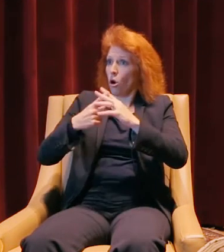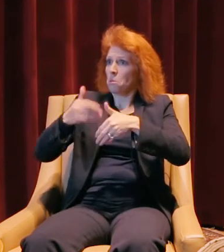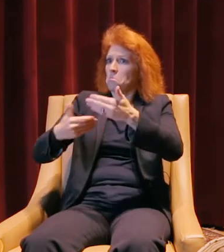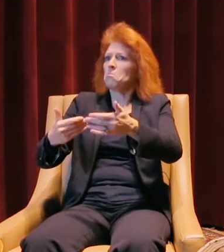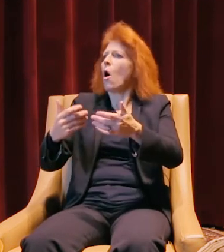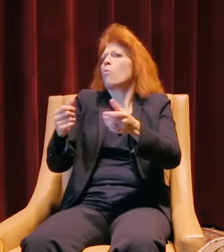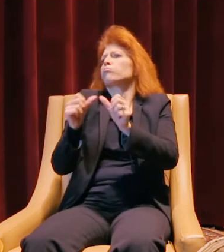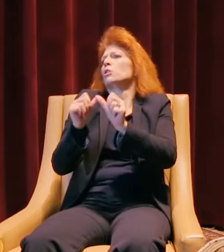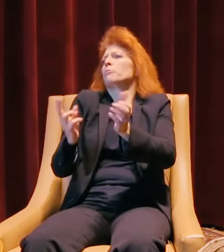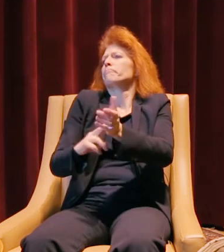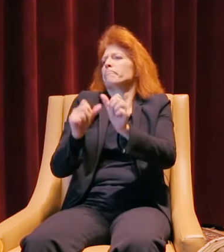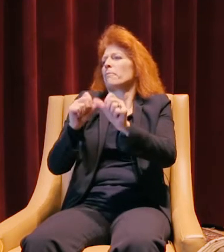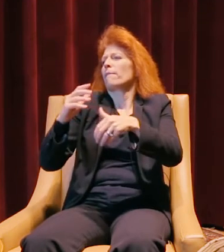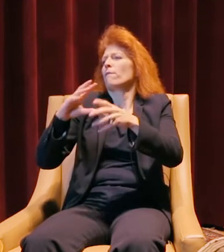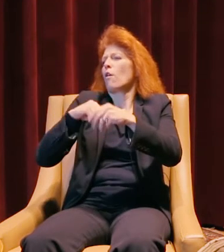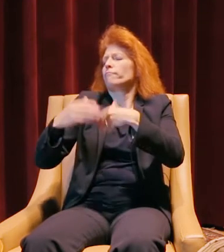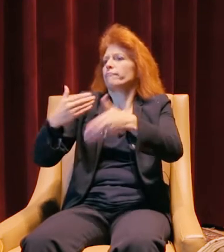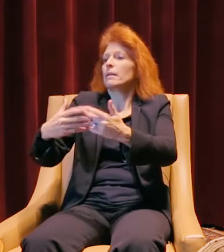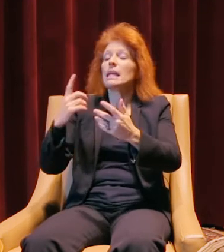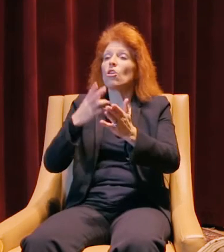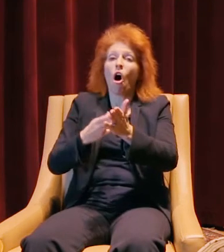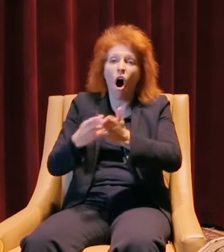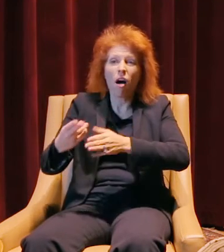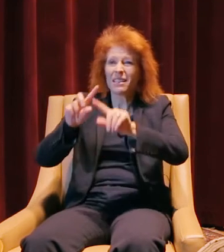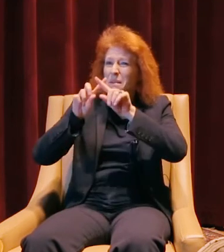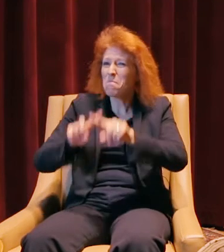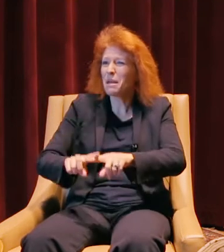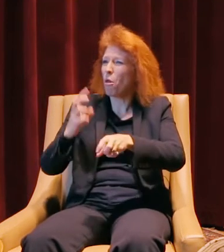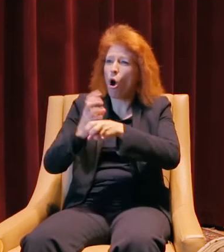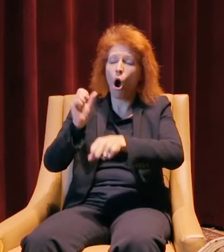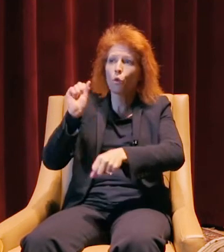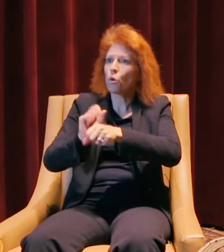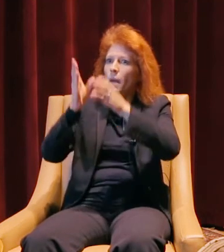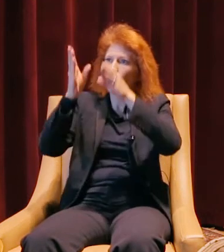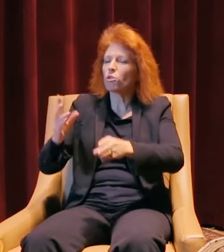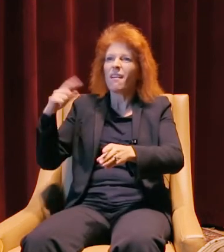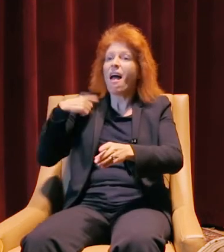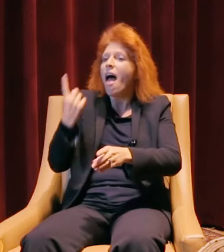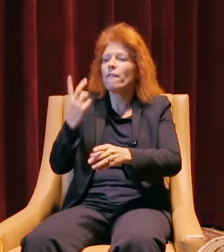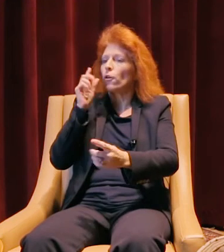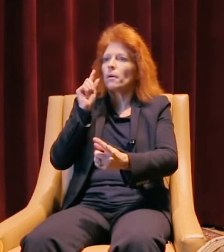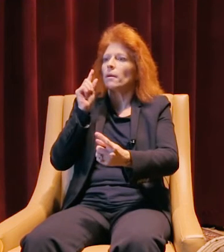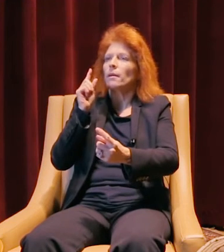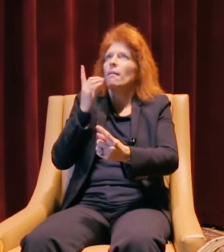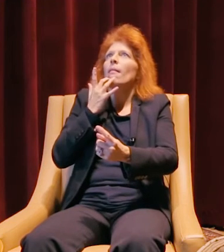He's the hardest-working, most honest, dependable person I've ever had the luck to work with.